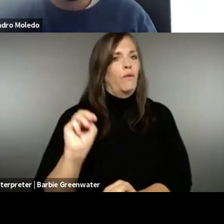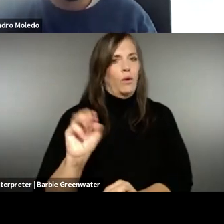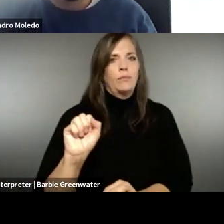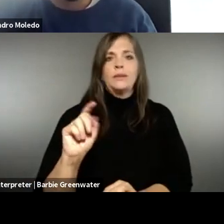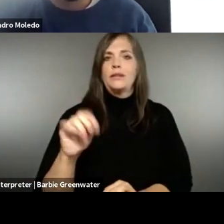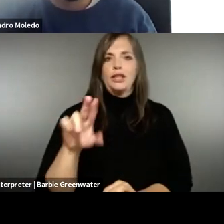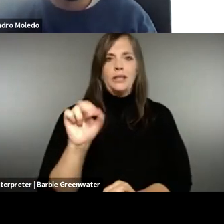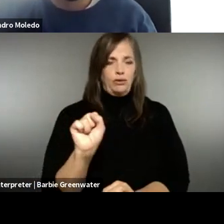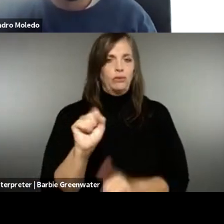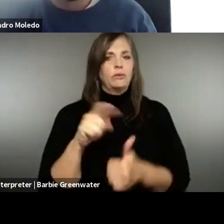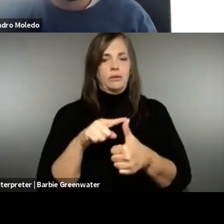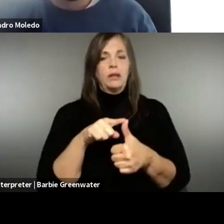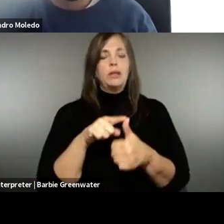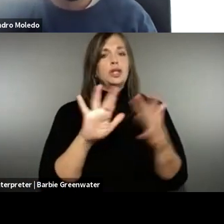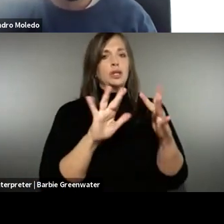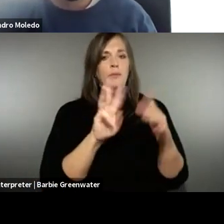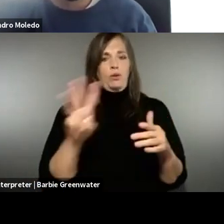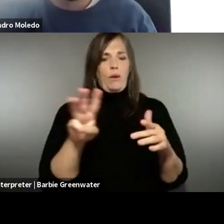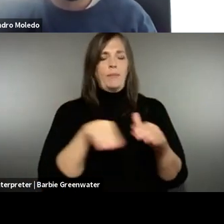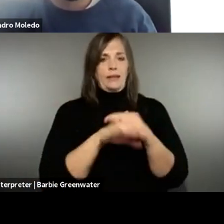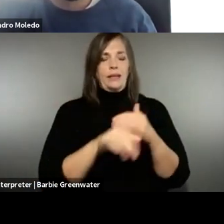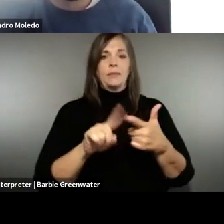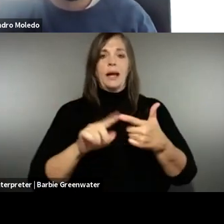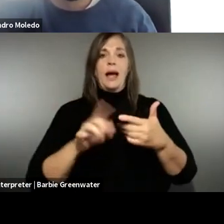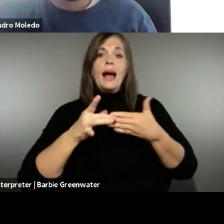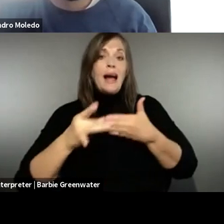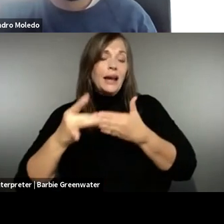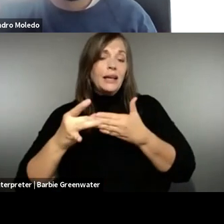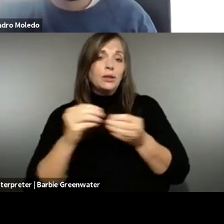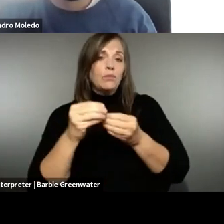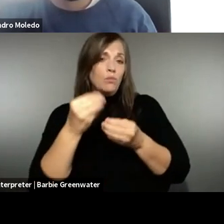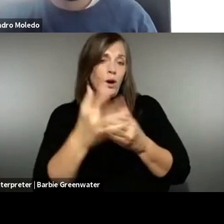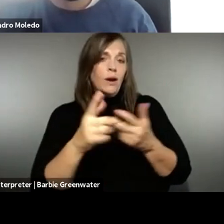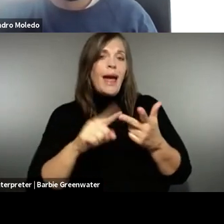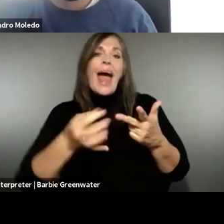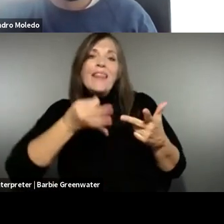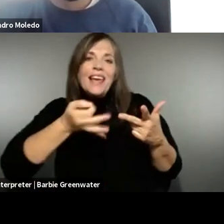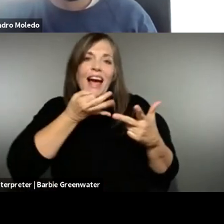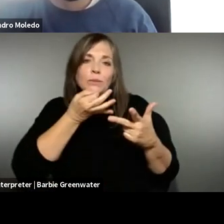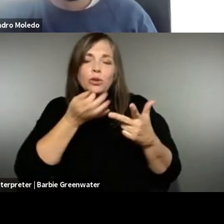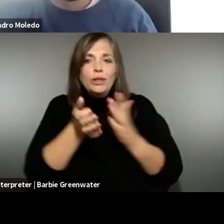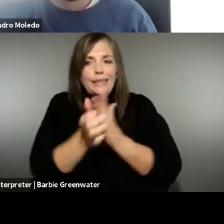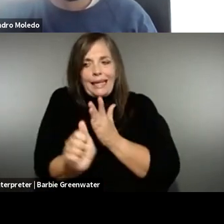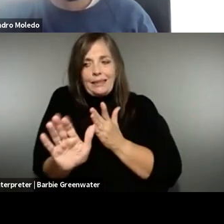three things. Uniform standards is one important part of making the web accessible. Guidance. More guidance